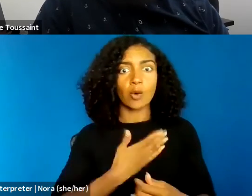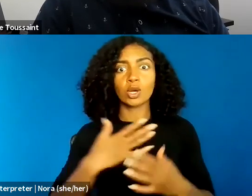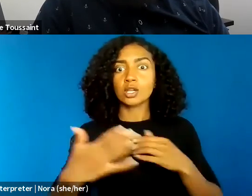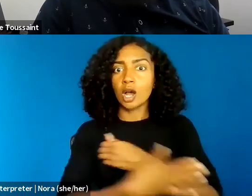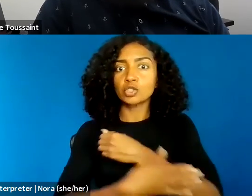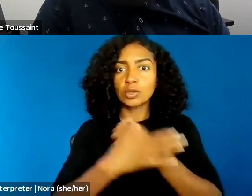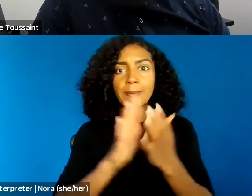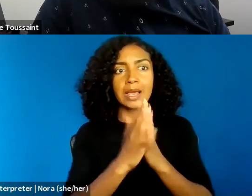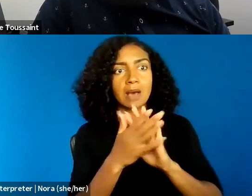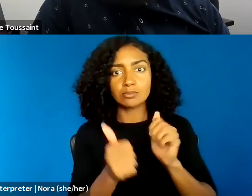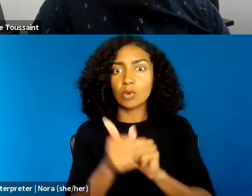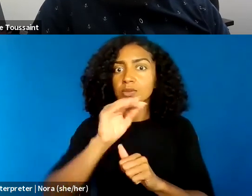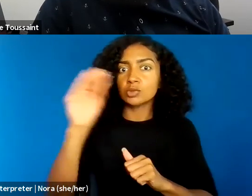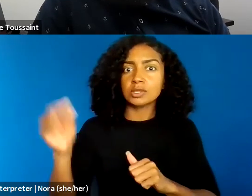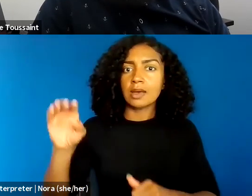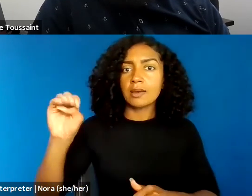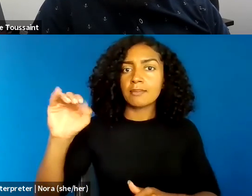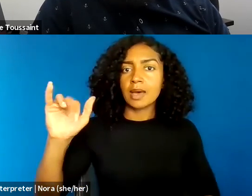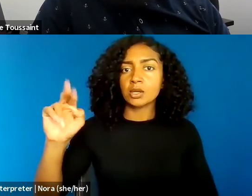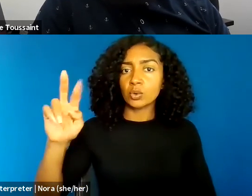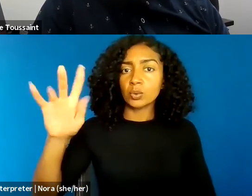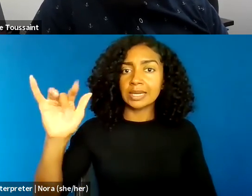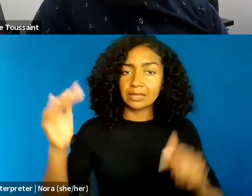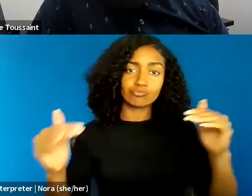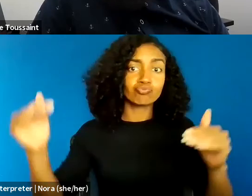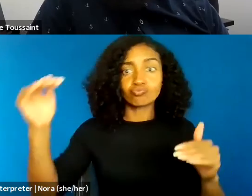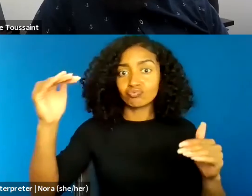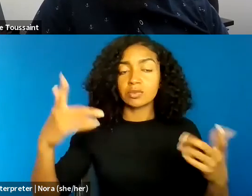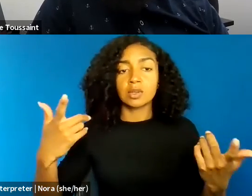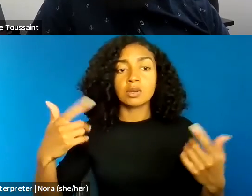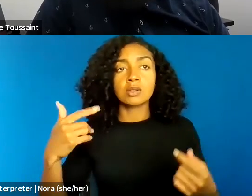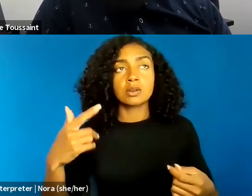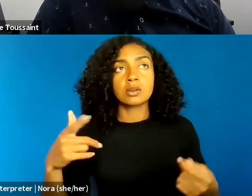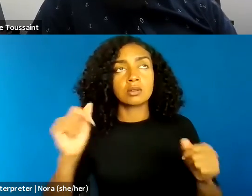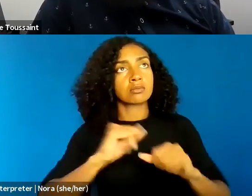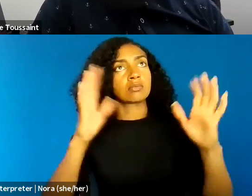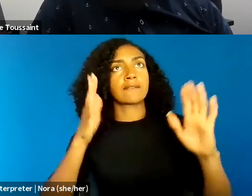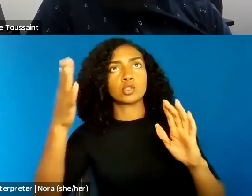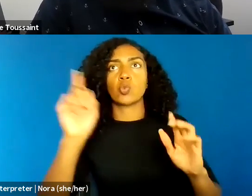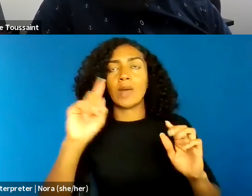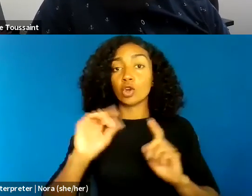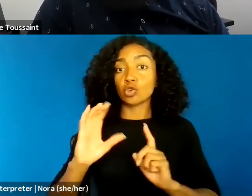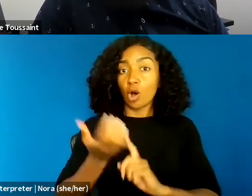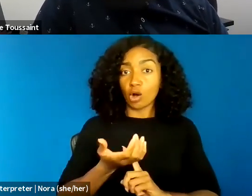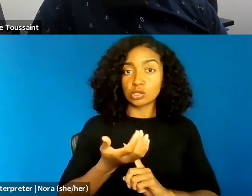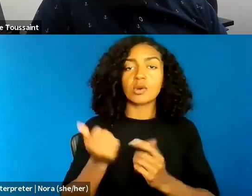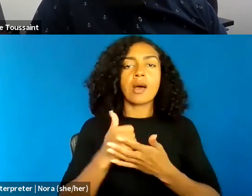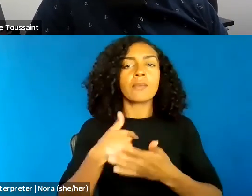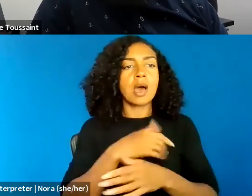where culture can help to shape how we think about and experience